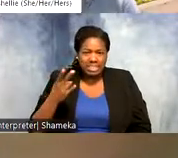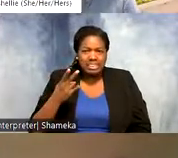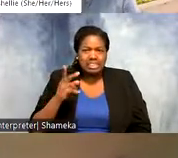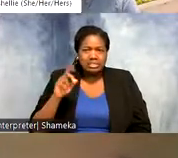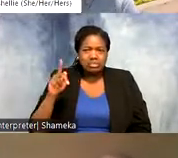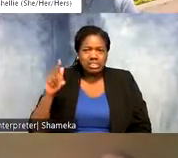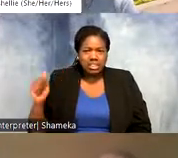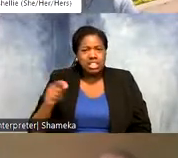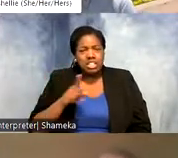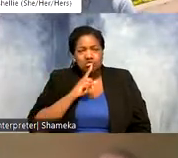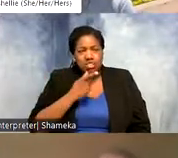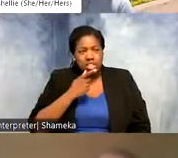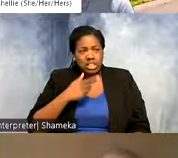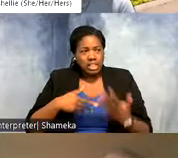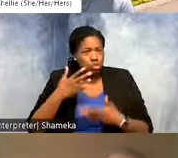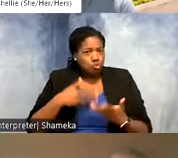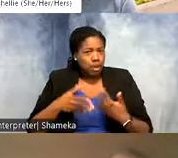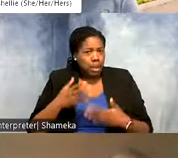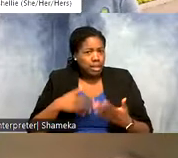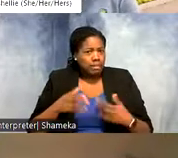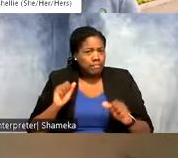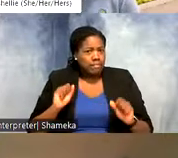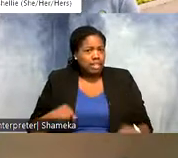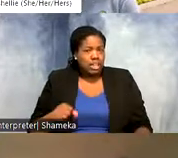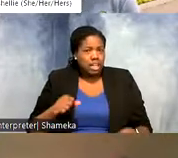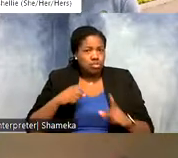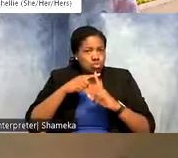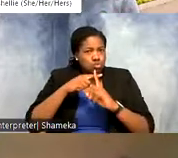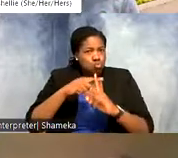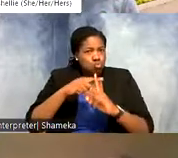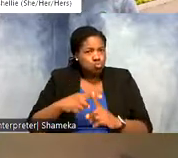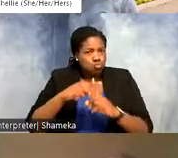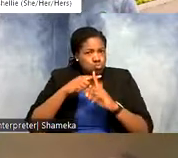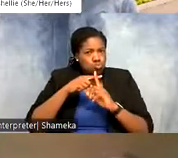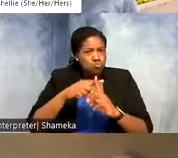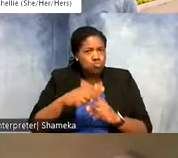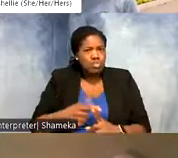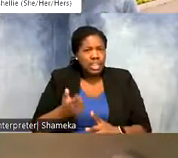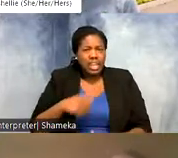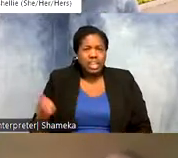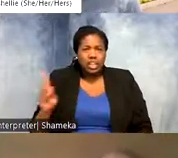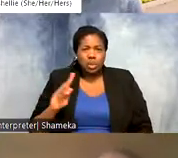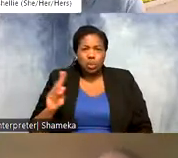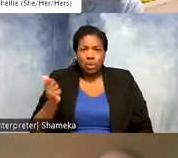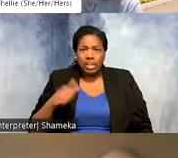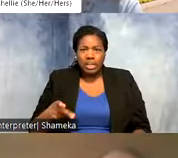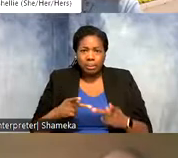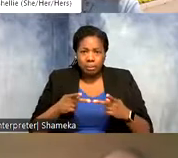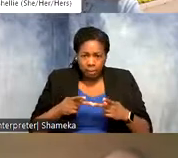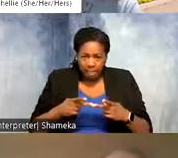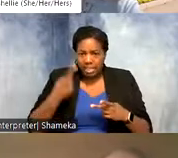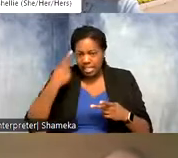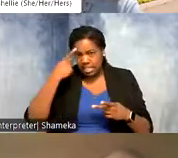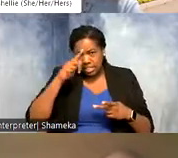pretty interactive and we can zoom in anywhere on any of these points or any of the states or